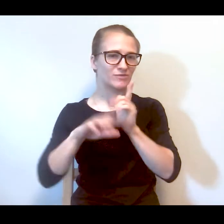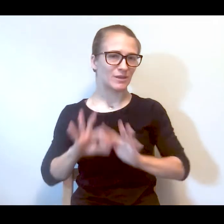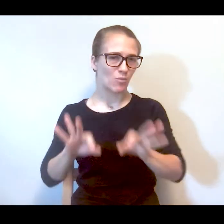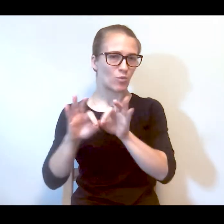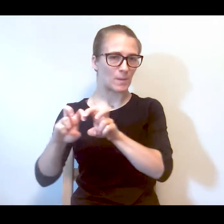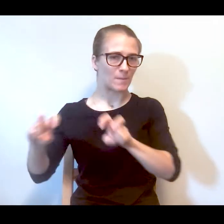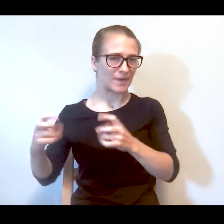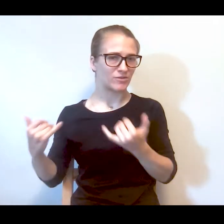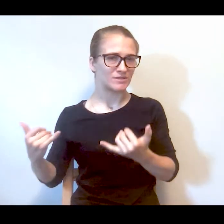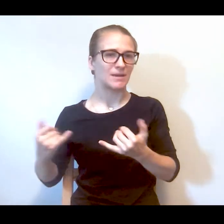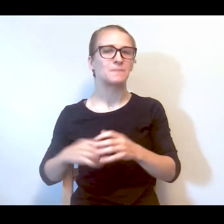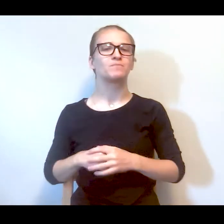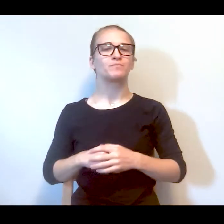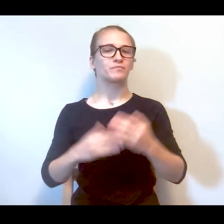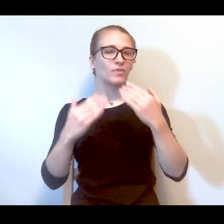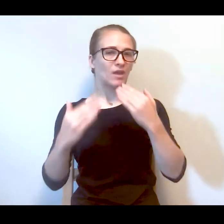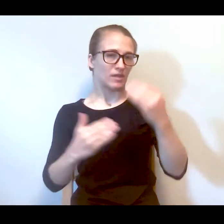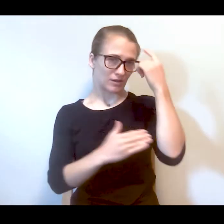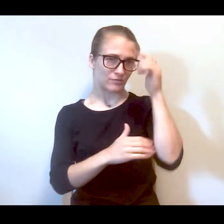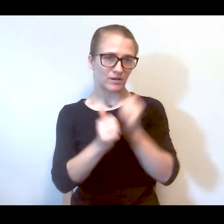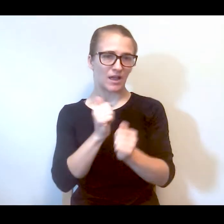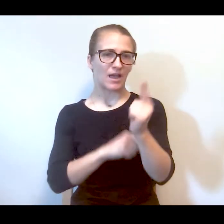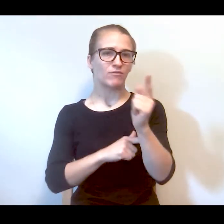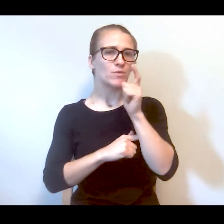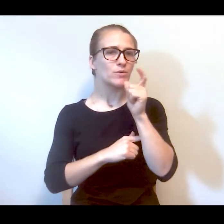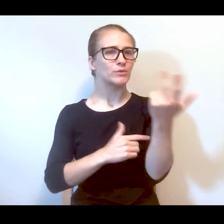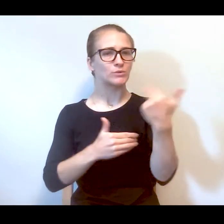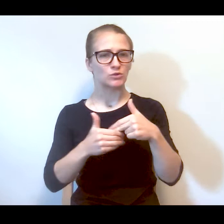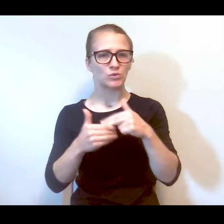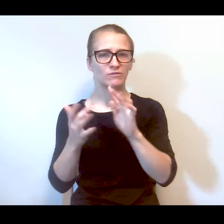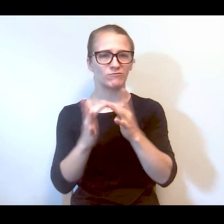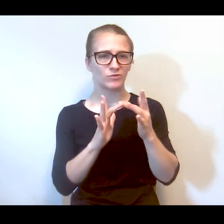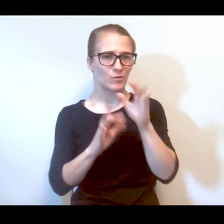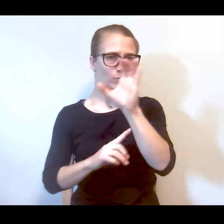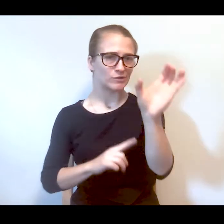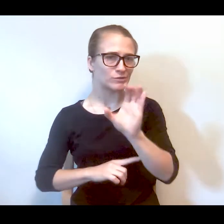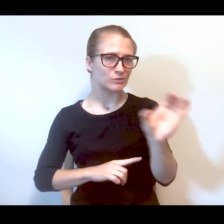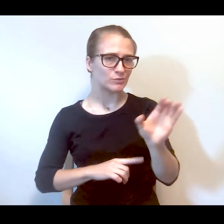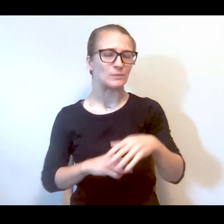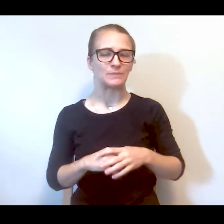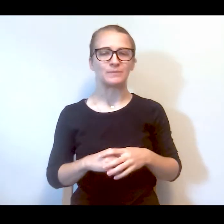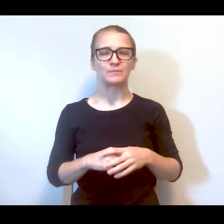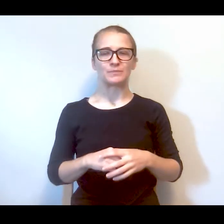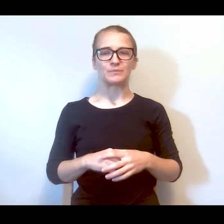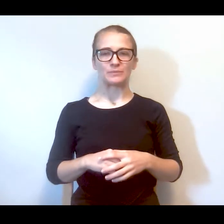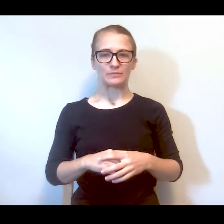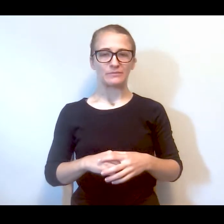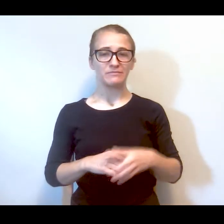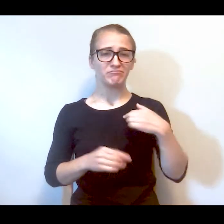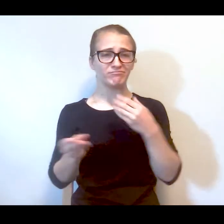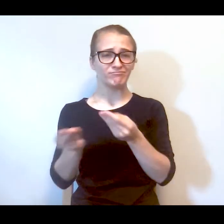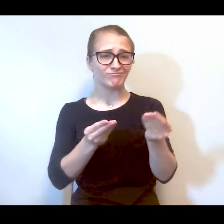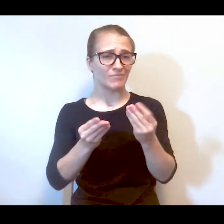panel. Thank you to everybody joining us remotely.